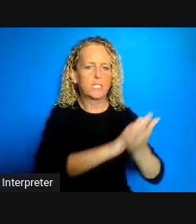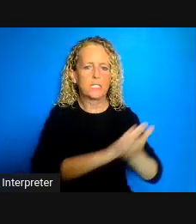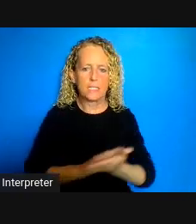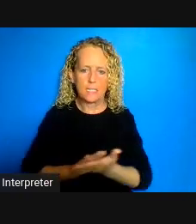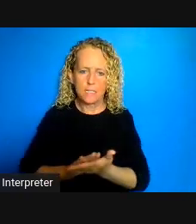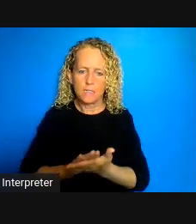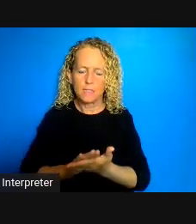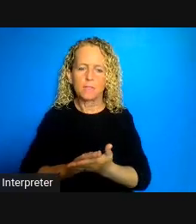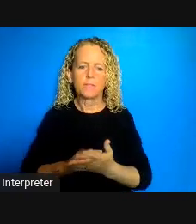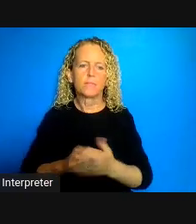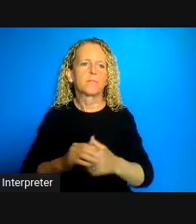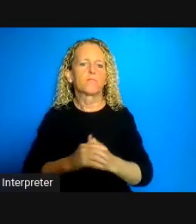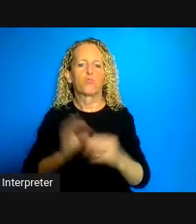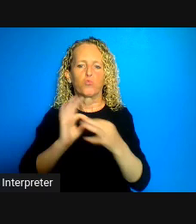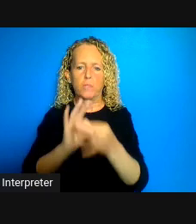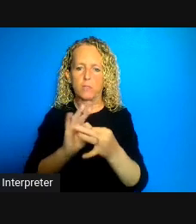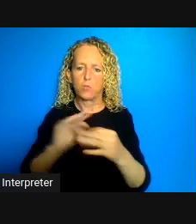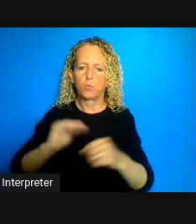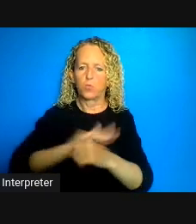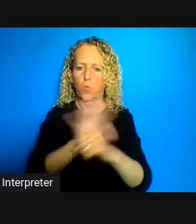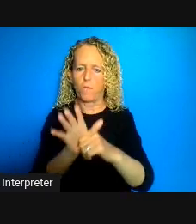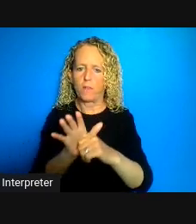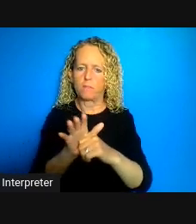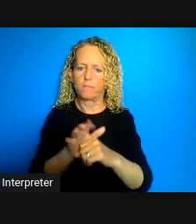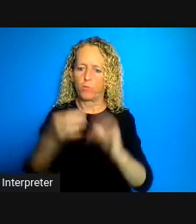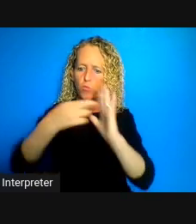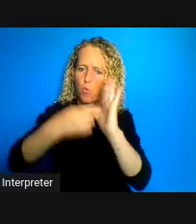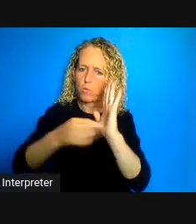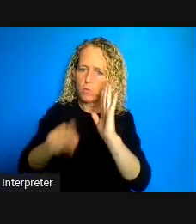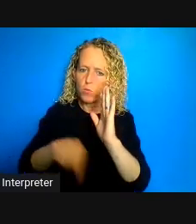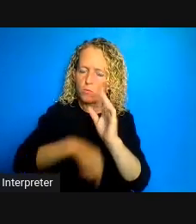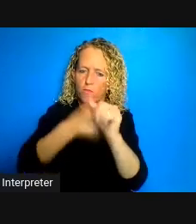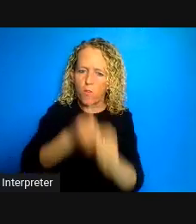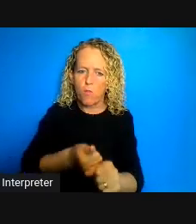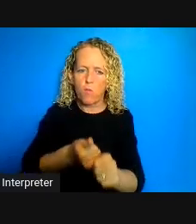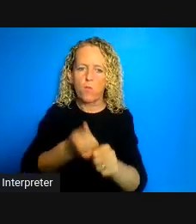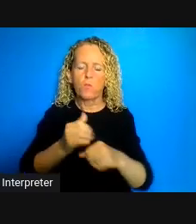with COVID-19 protocols concerns about porousness yes as between